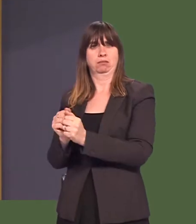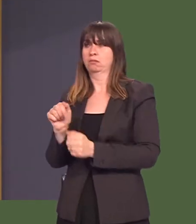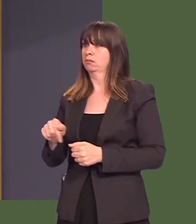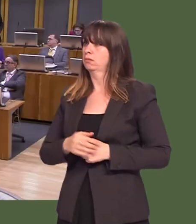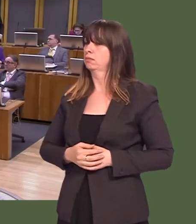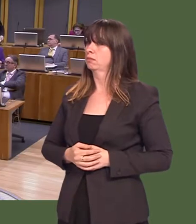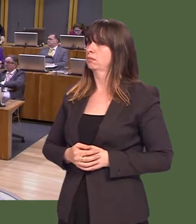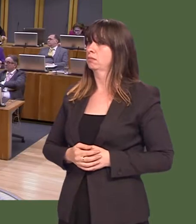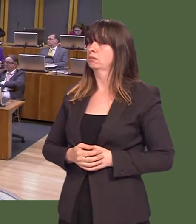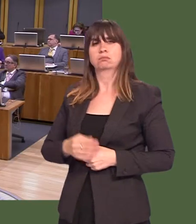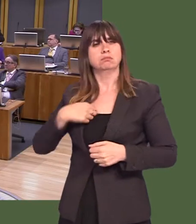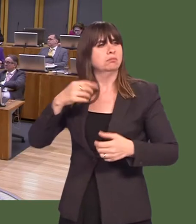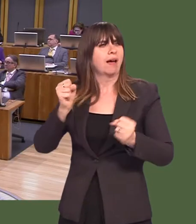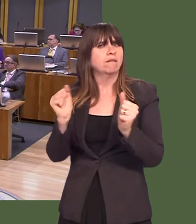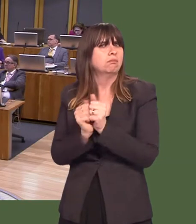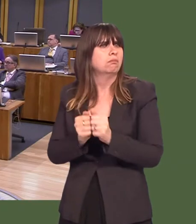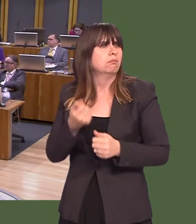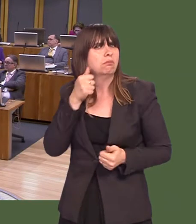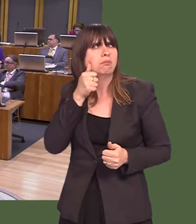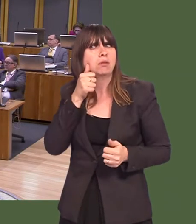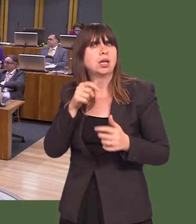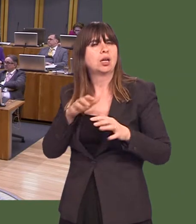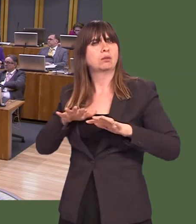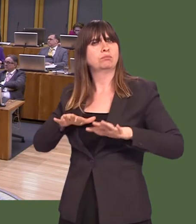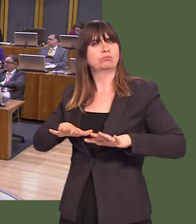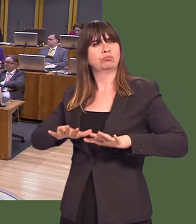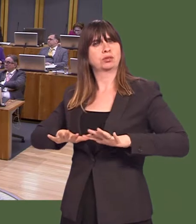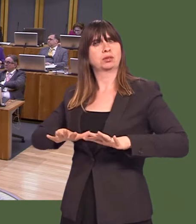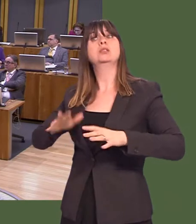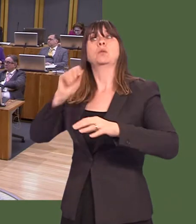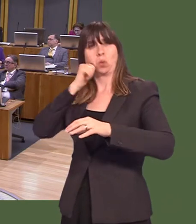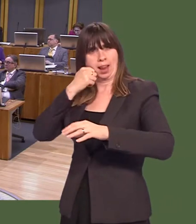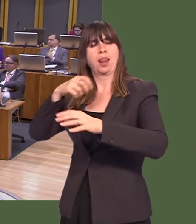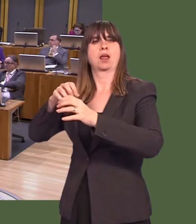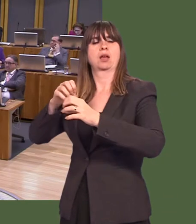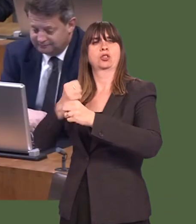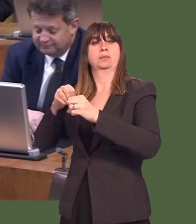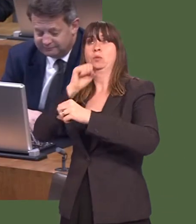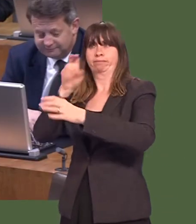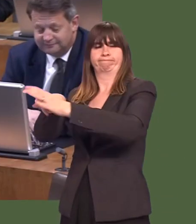Carwyn Jones: In terms of the question, it is settled, because Britain is leaving the EU and that question has already been answered.